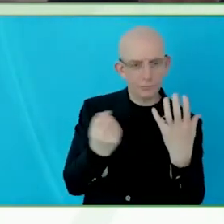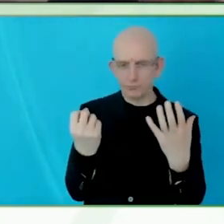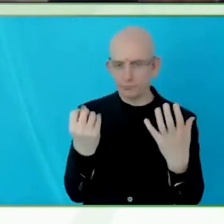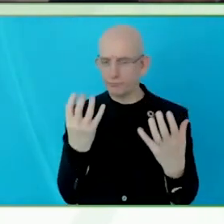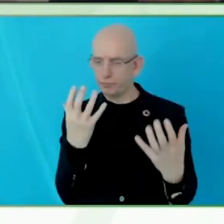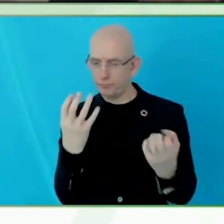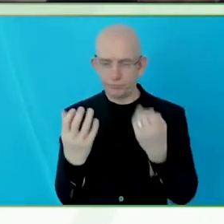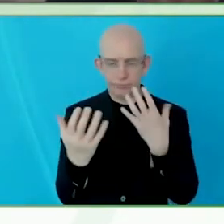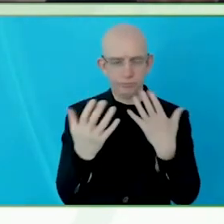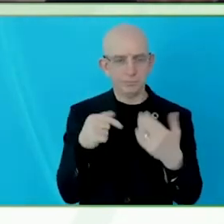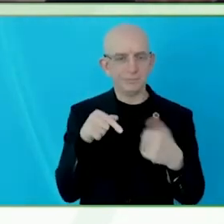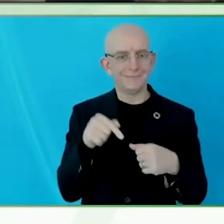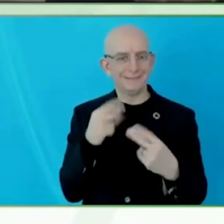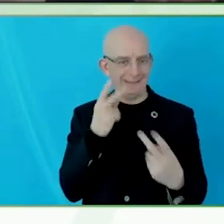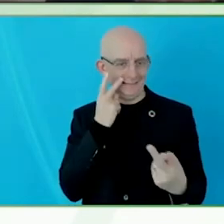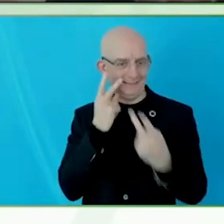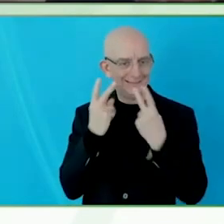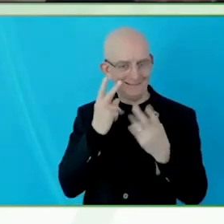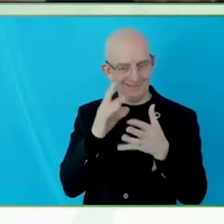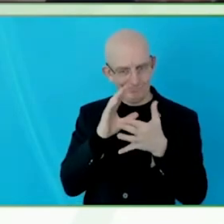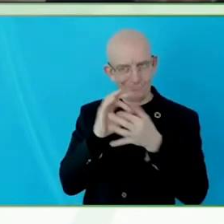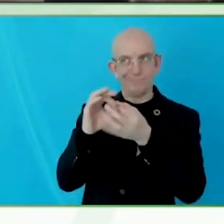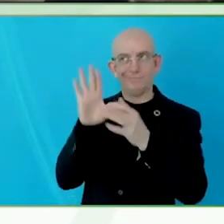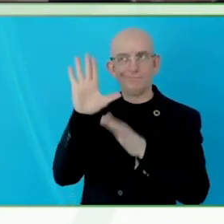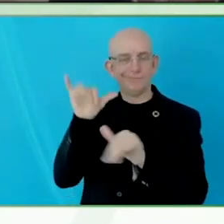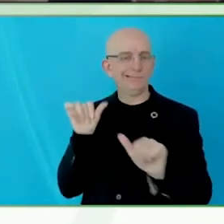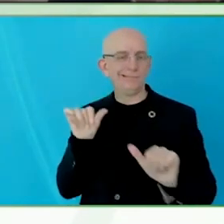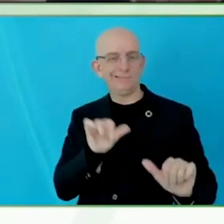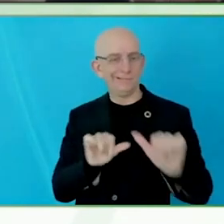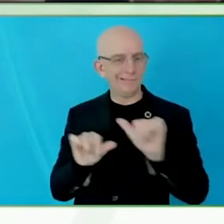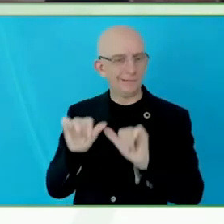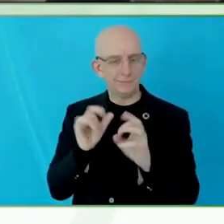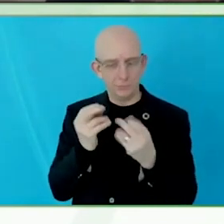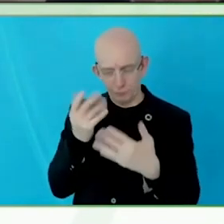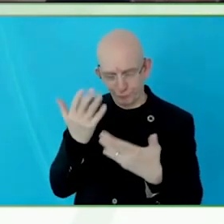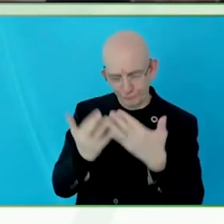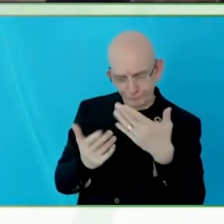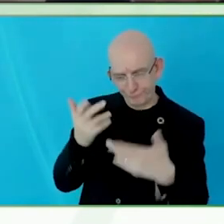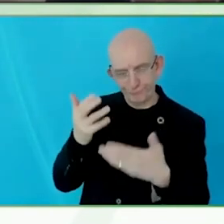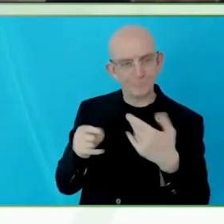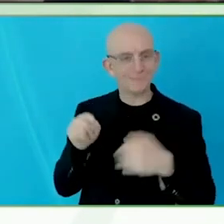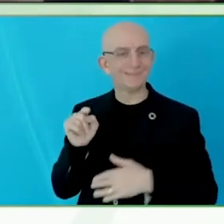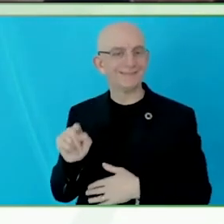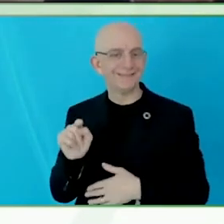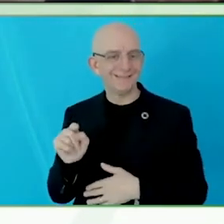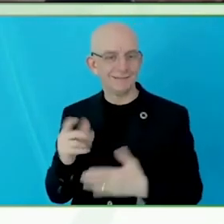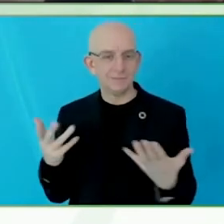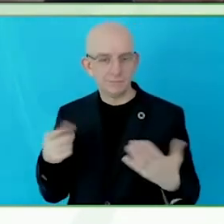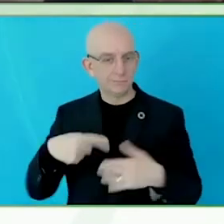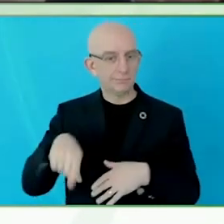And actually, I work on gravitational waves, sometimes with